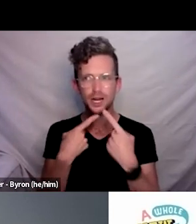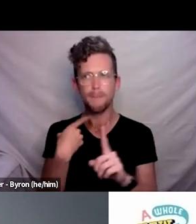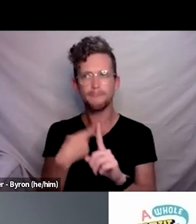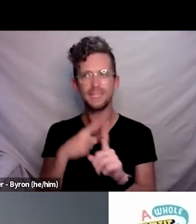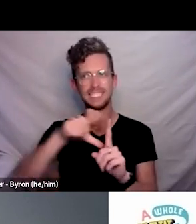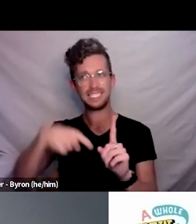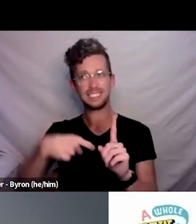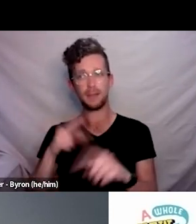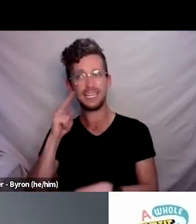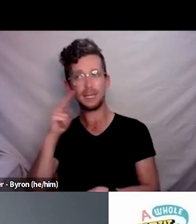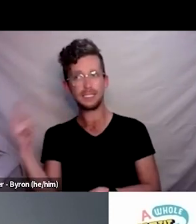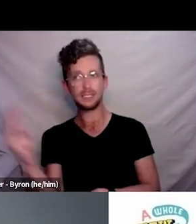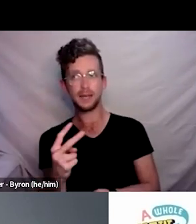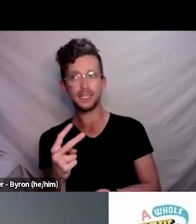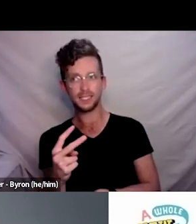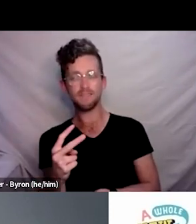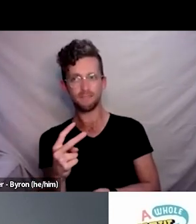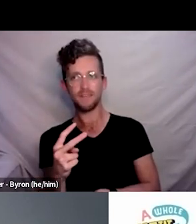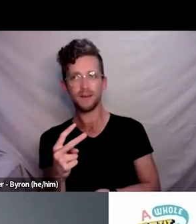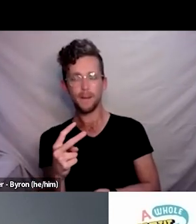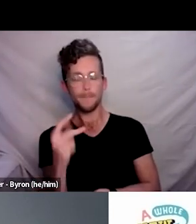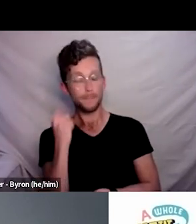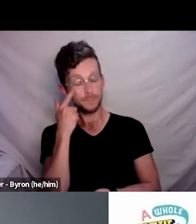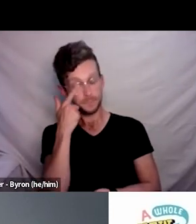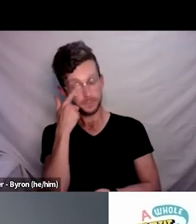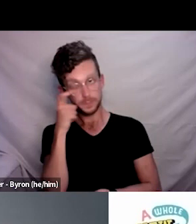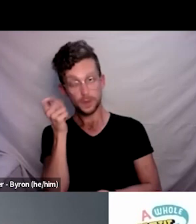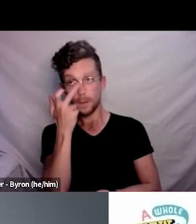So one of the things that we’ll be doing after this is just starting